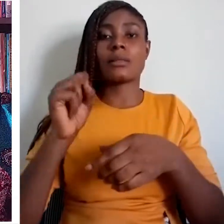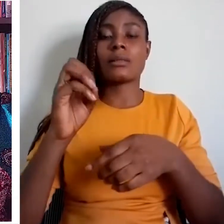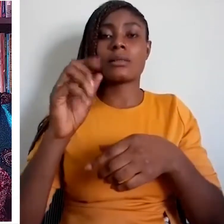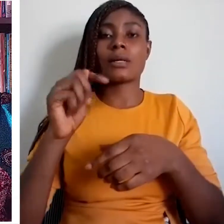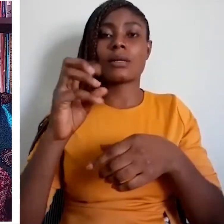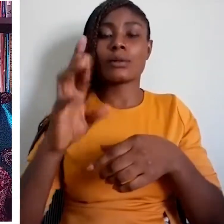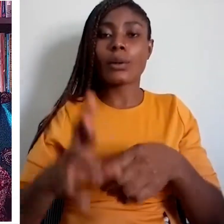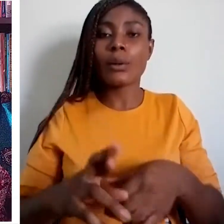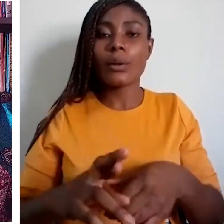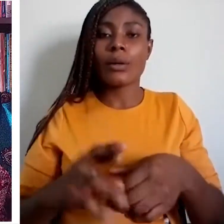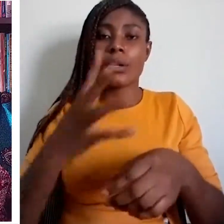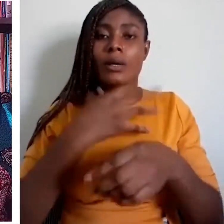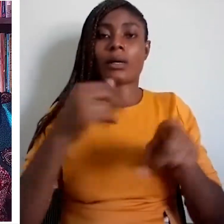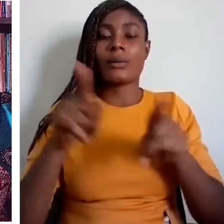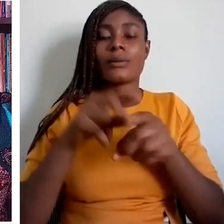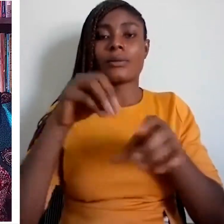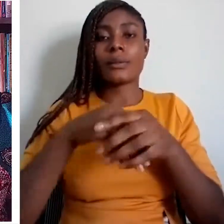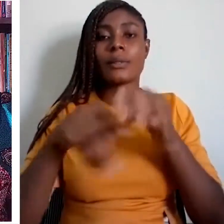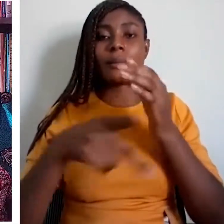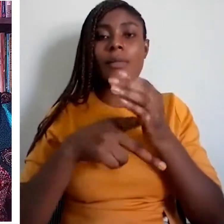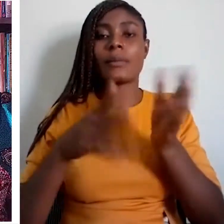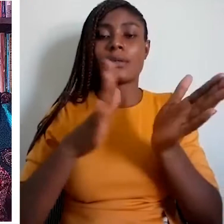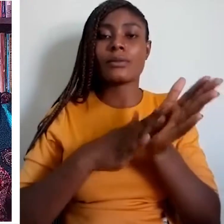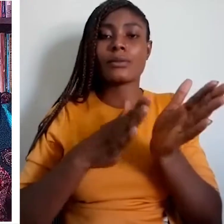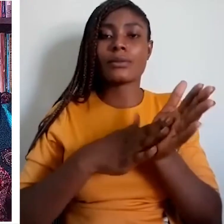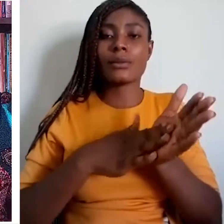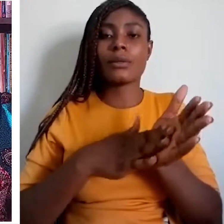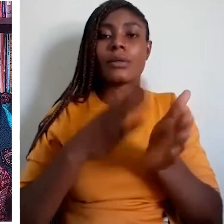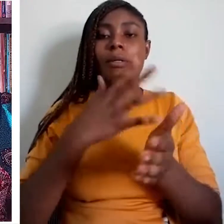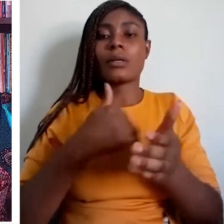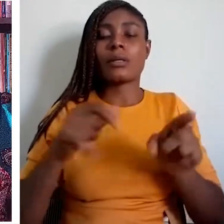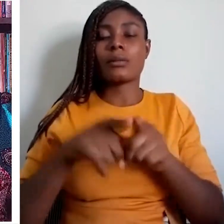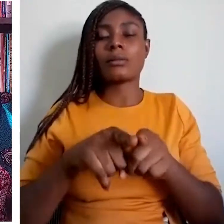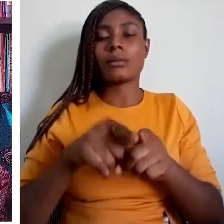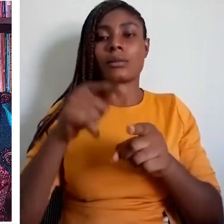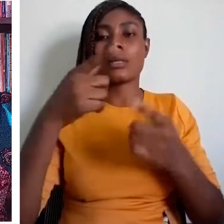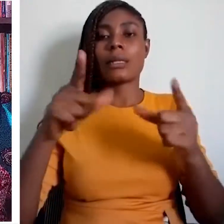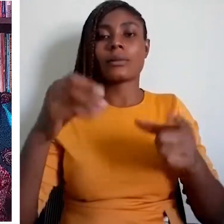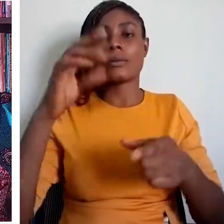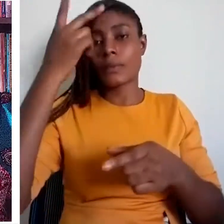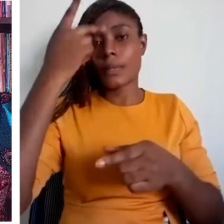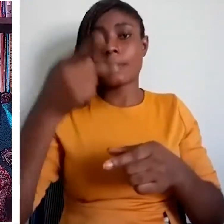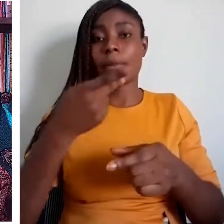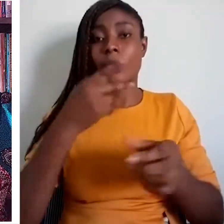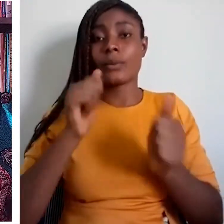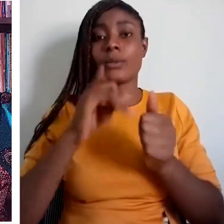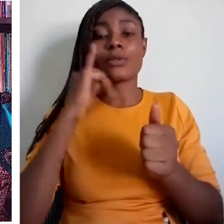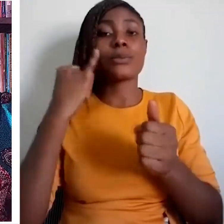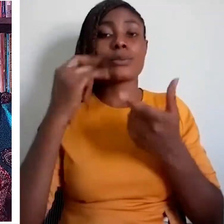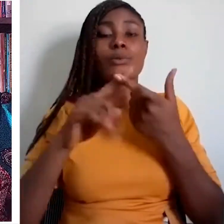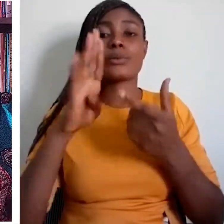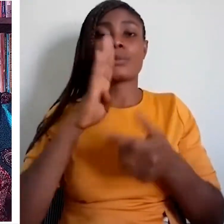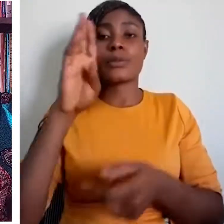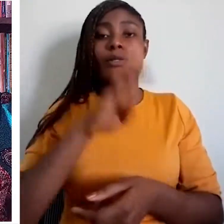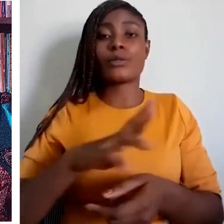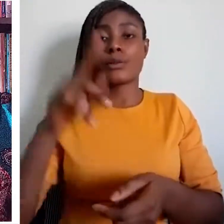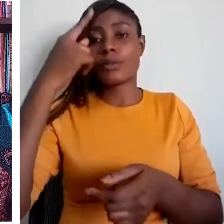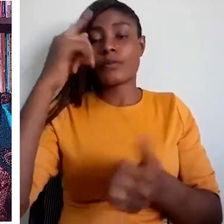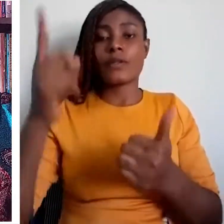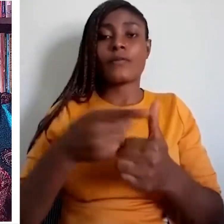Before we articulate the linguistic rights of the languages, let us look very briefly at the linguistic situation in Nigeria, as a case study for our discussion. The linguistic situation in Nigeria is rather chaotic, due to the linguistic diversity. Nigeria is home to over 500 languages according to Ethnologue, accounting for 25% of languages spoken in Africa. Most have never been documented. 28 languages are listed in the UNESCO Atlas of Endangered Languages as endangered. In addition to these indigenous languages, there are three other foreign languages: English,